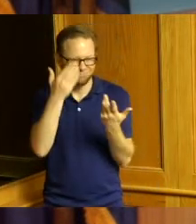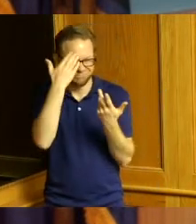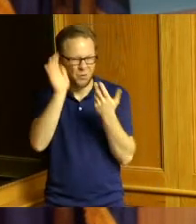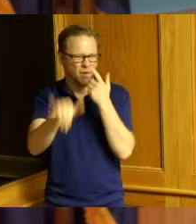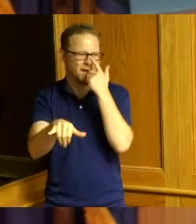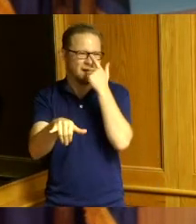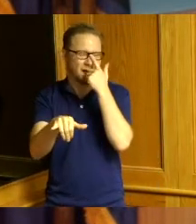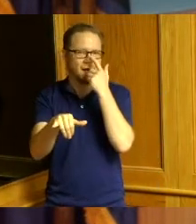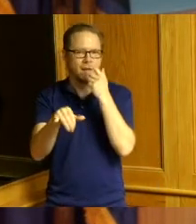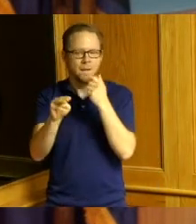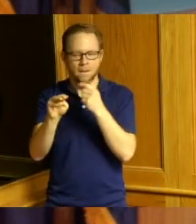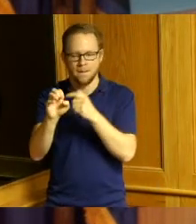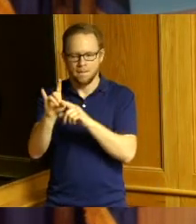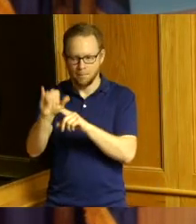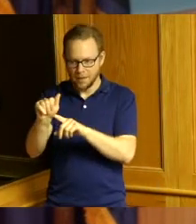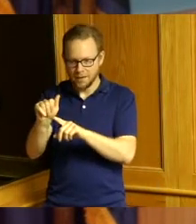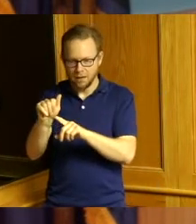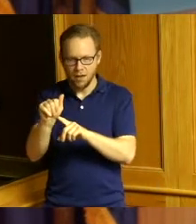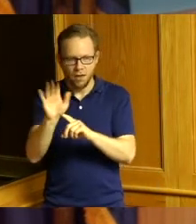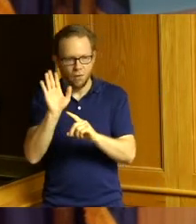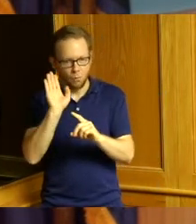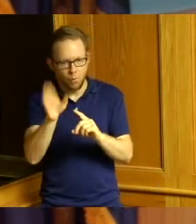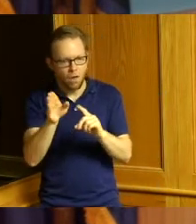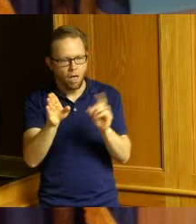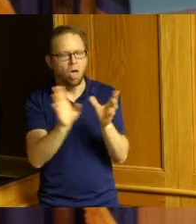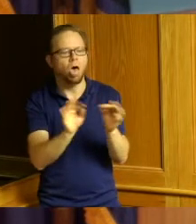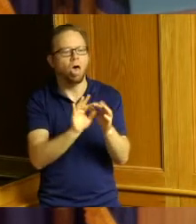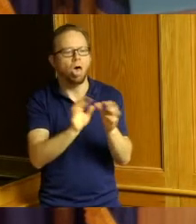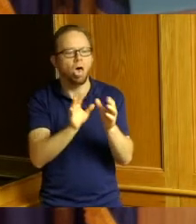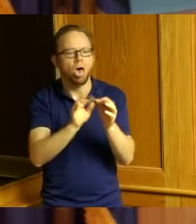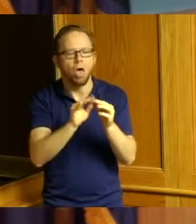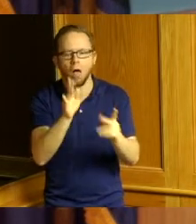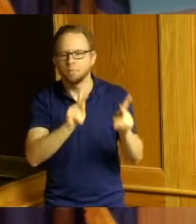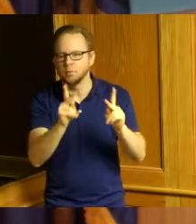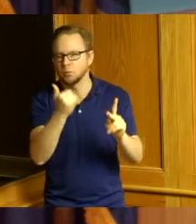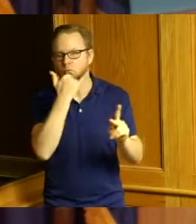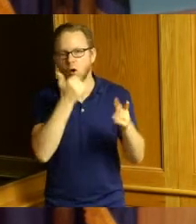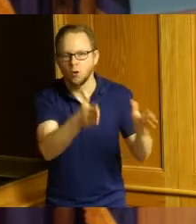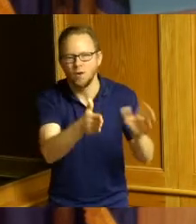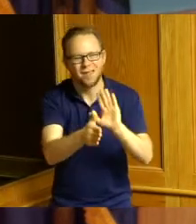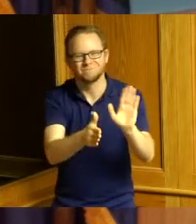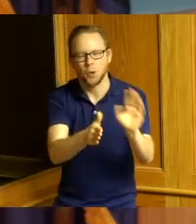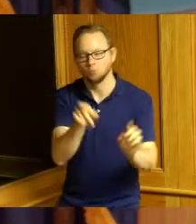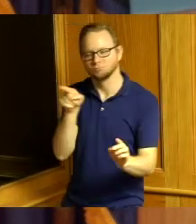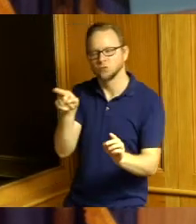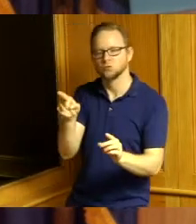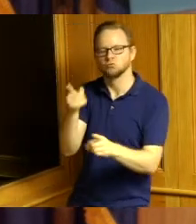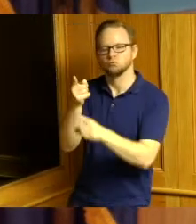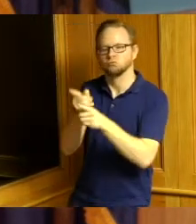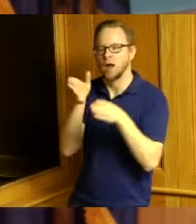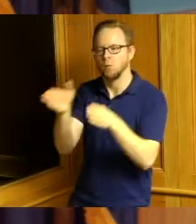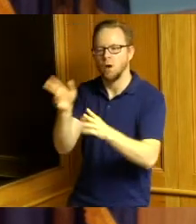media attention on when you're doing it the wrong way so hopefully that there's some young man that